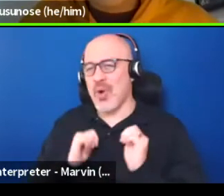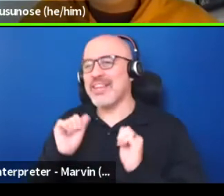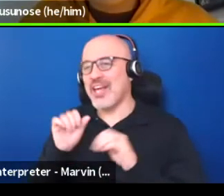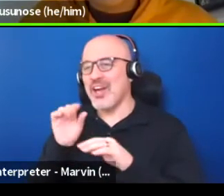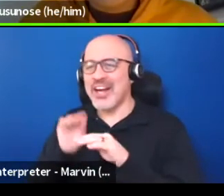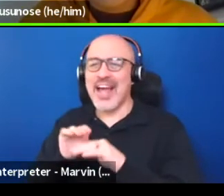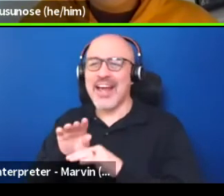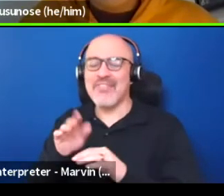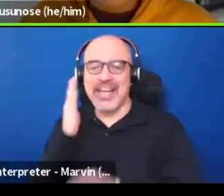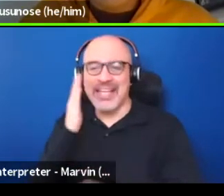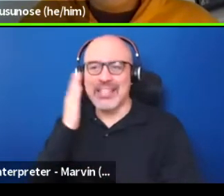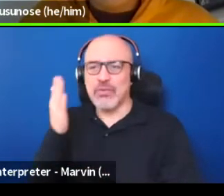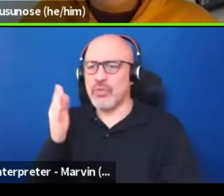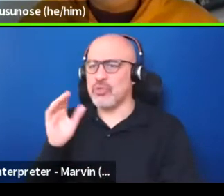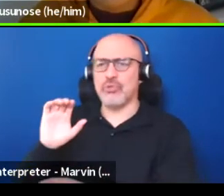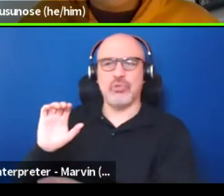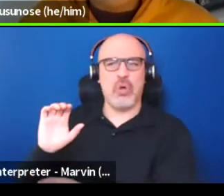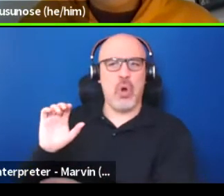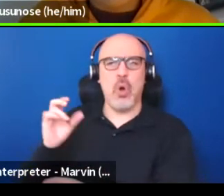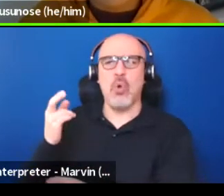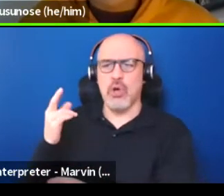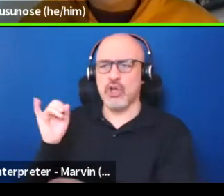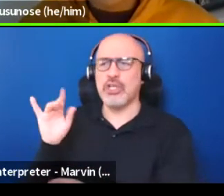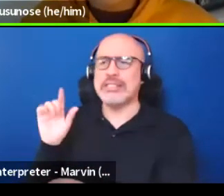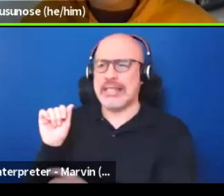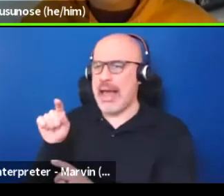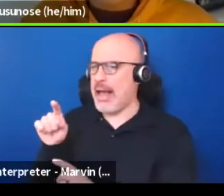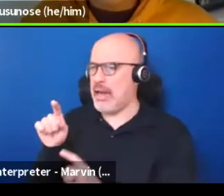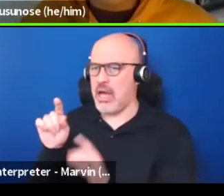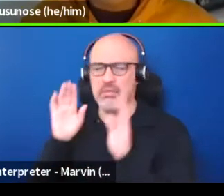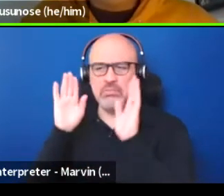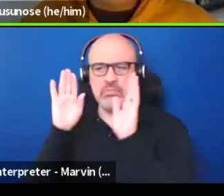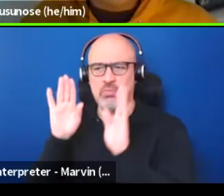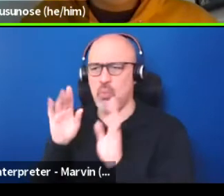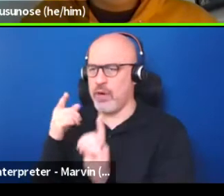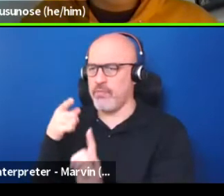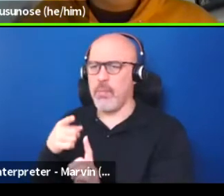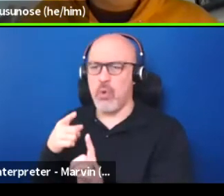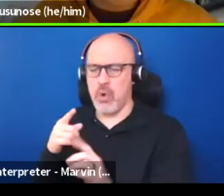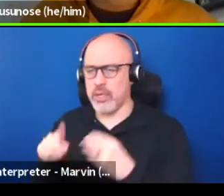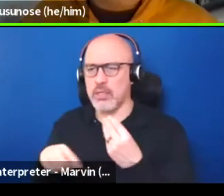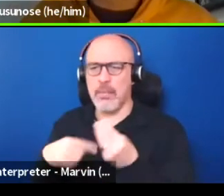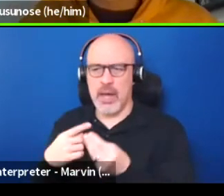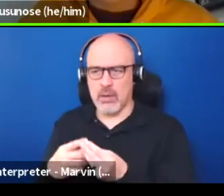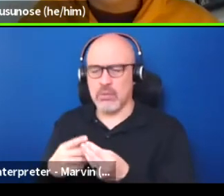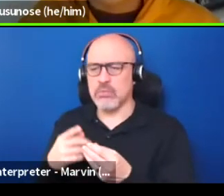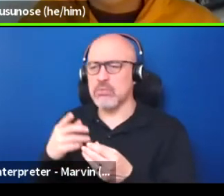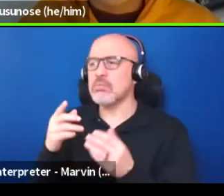So I think Christiana had a really amazing point about how to look at these things.